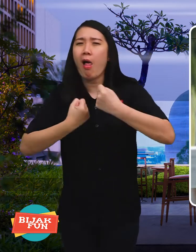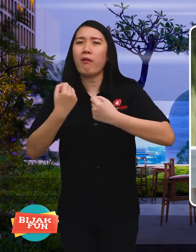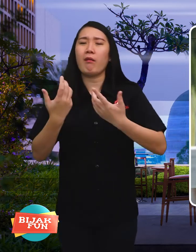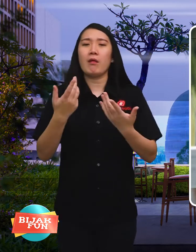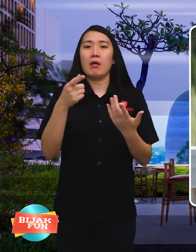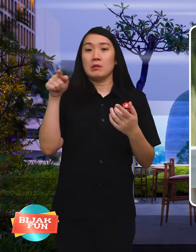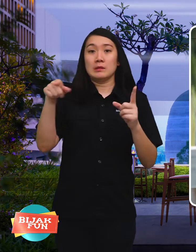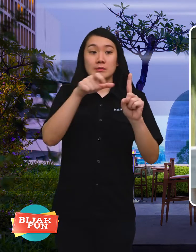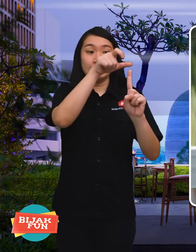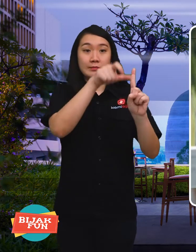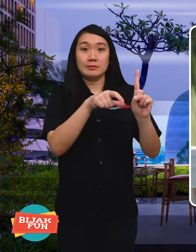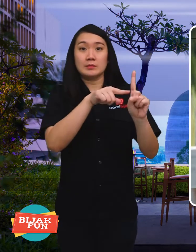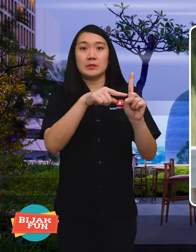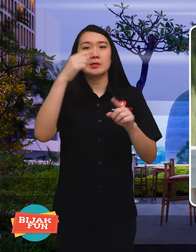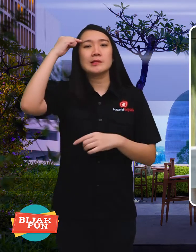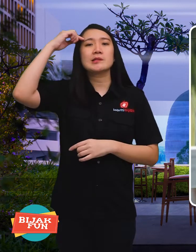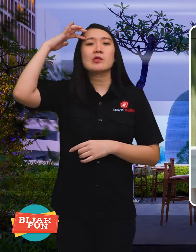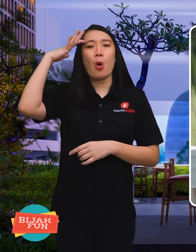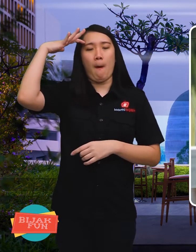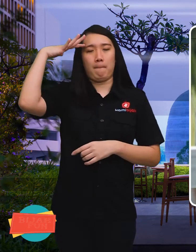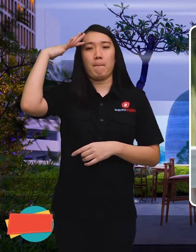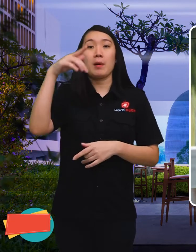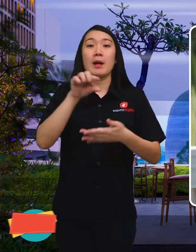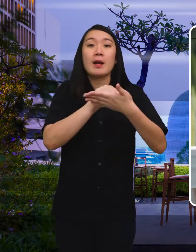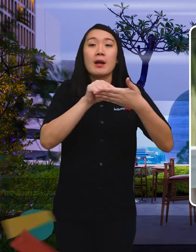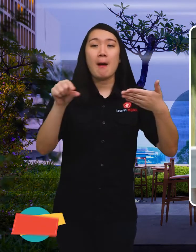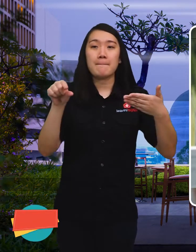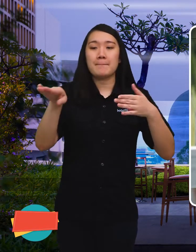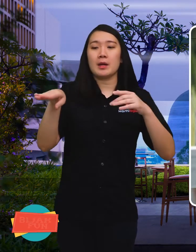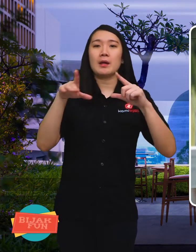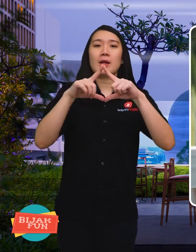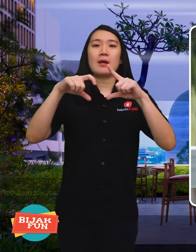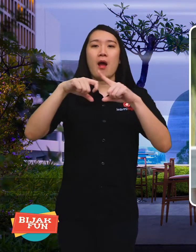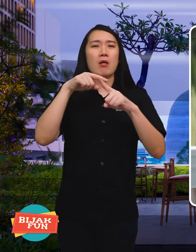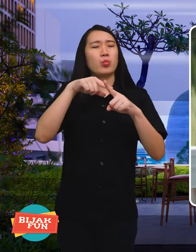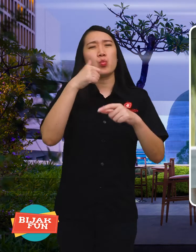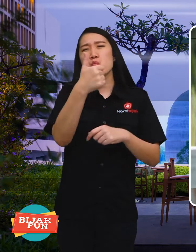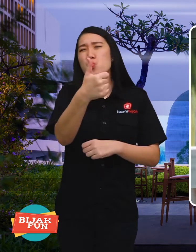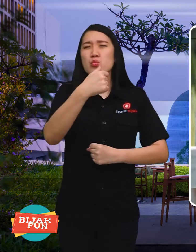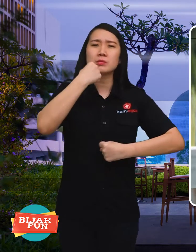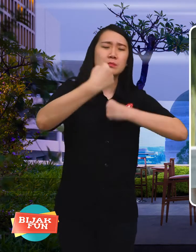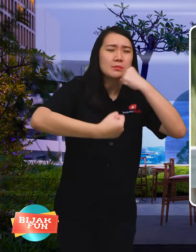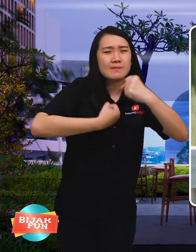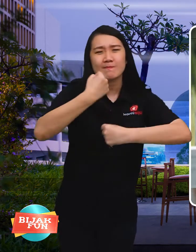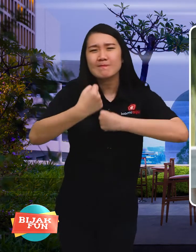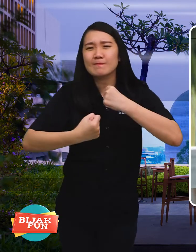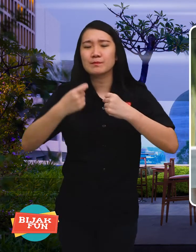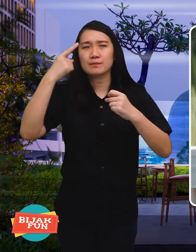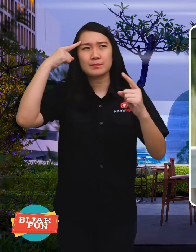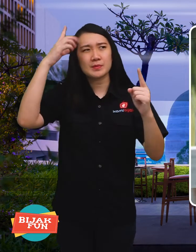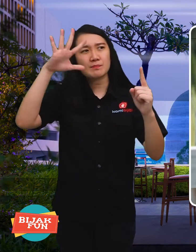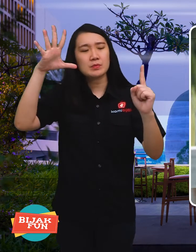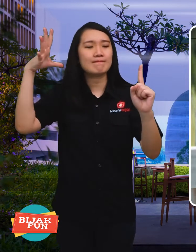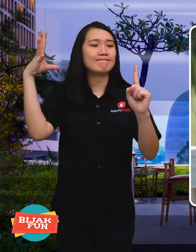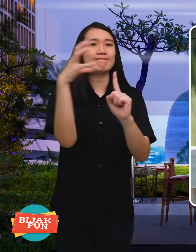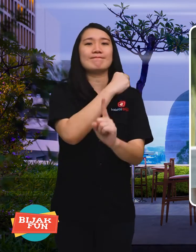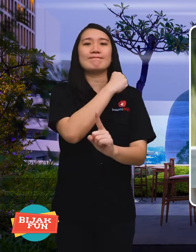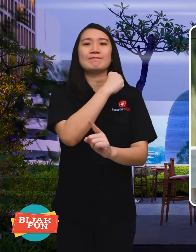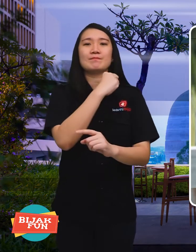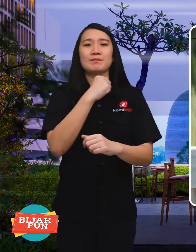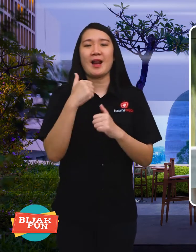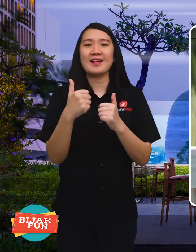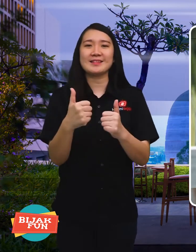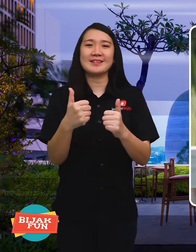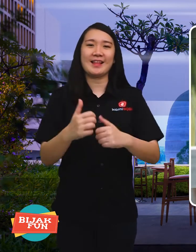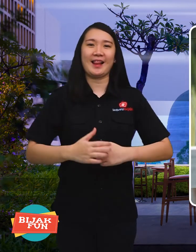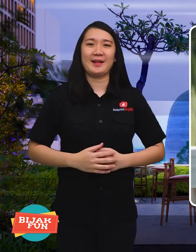chasing the dream of a disabled person down syndrome named Zak